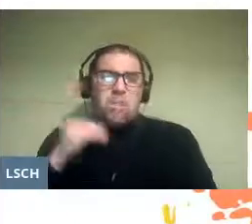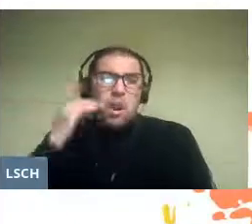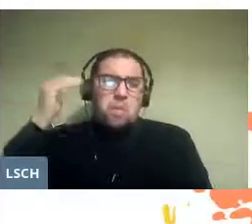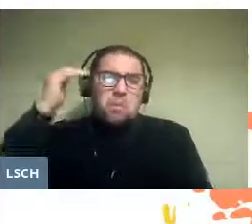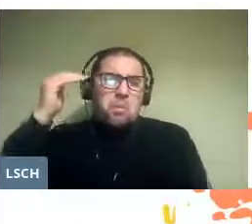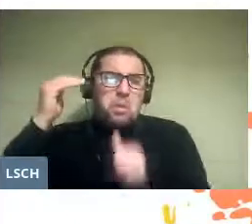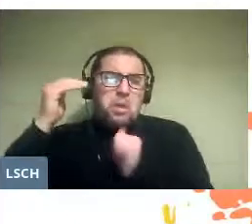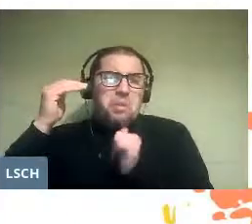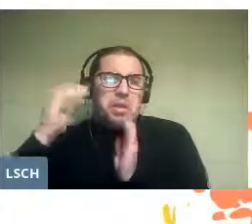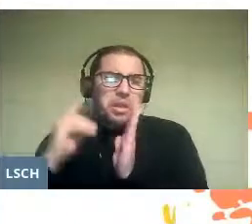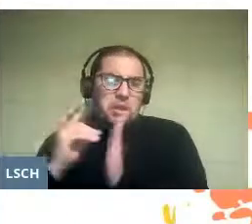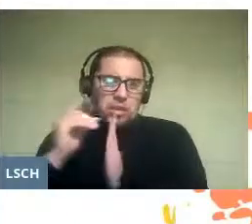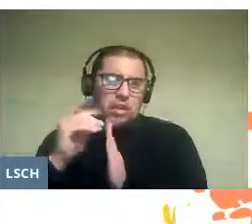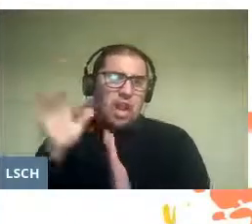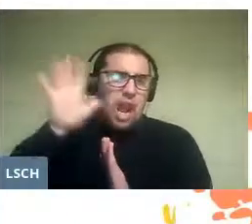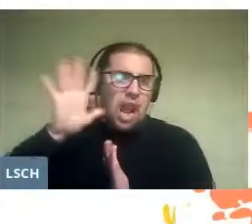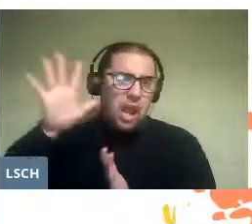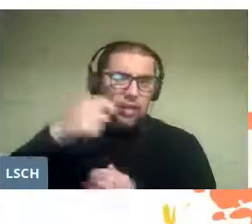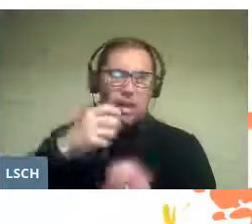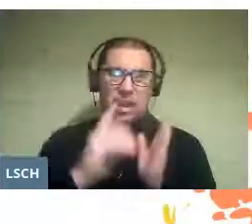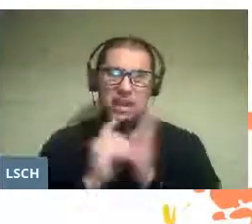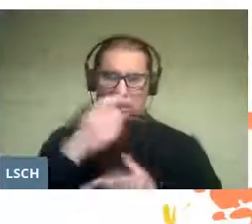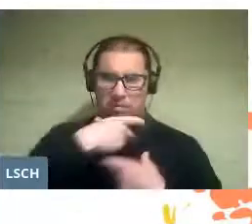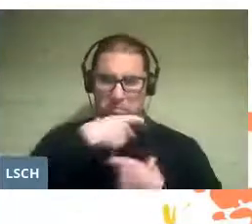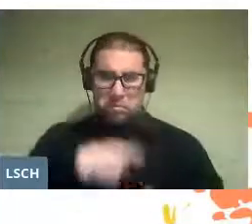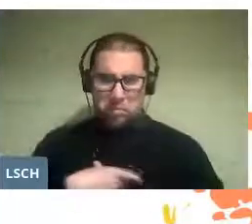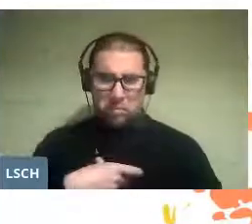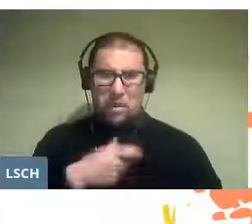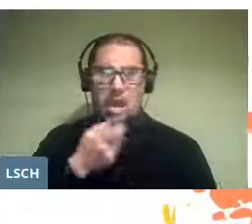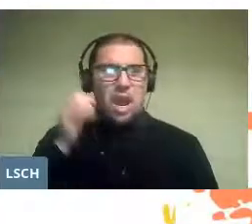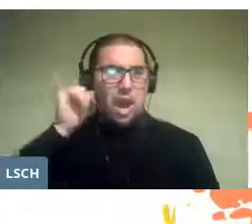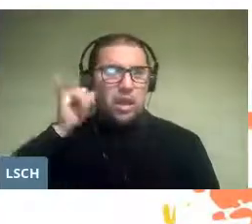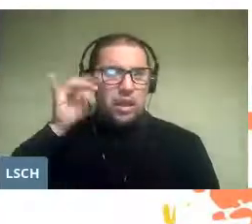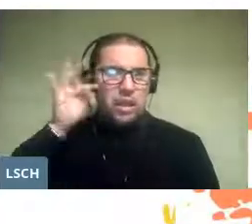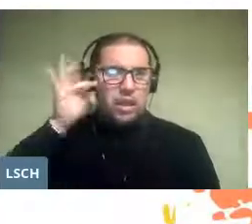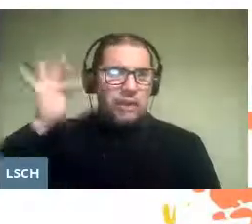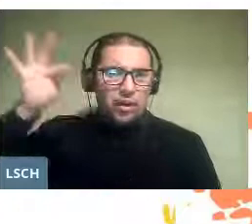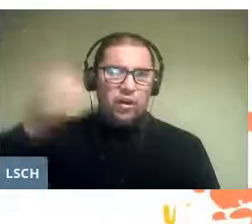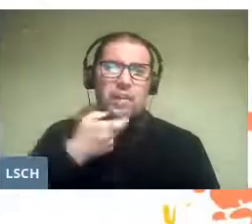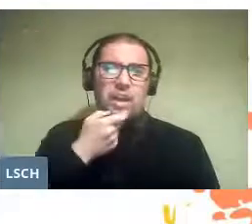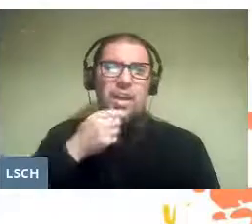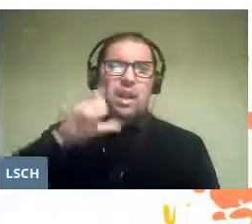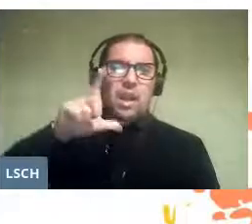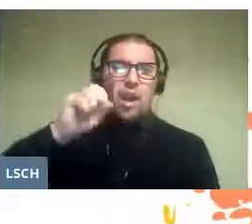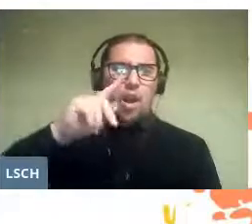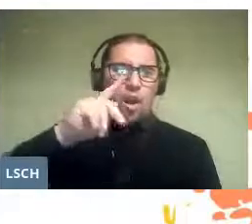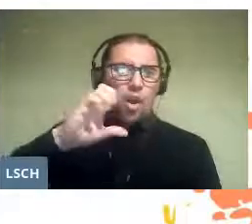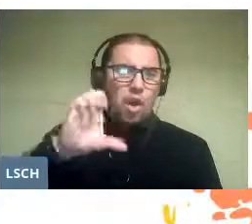The ontological theories of the English philosopher John Locke marked a change in the attitude towards